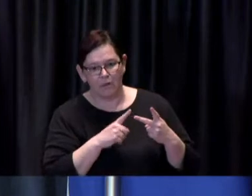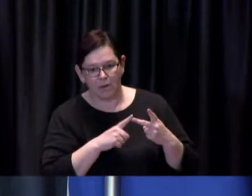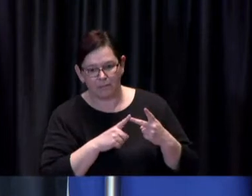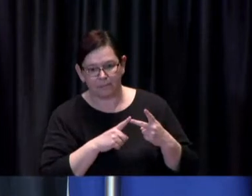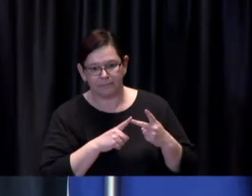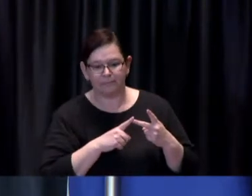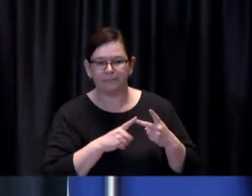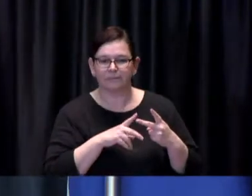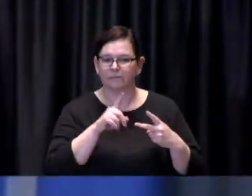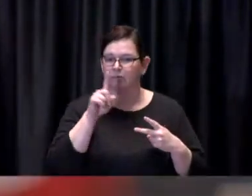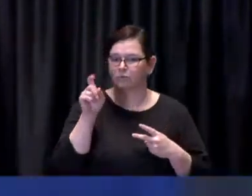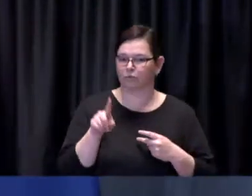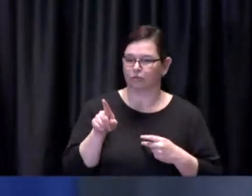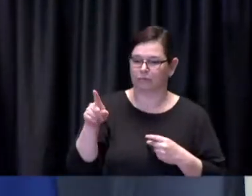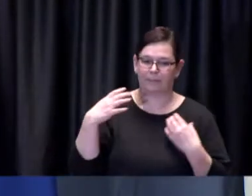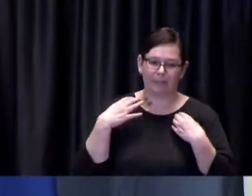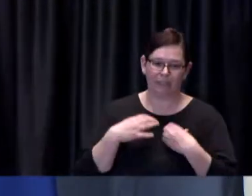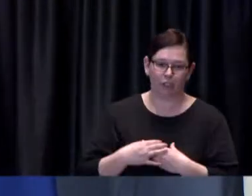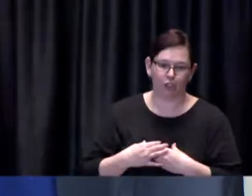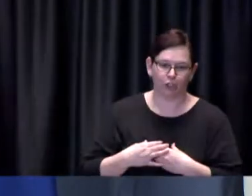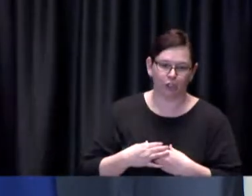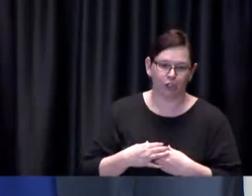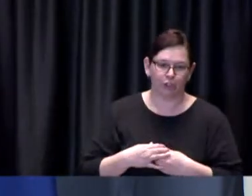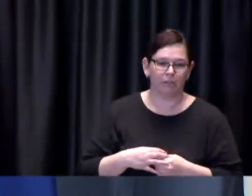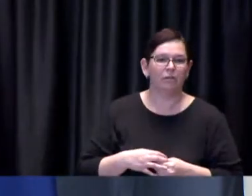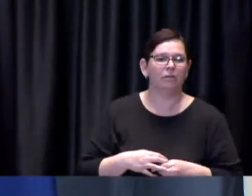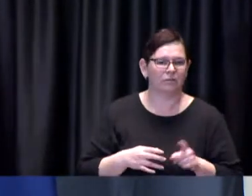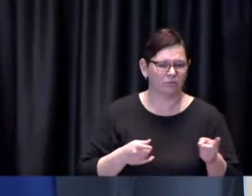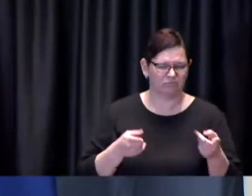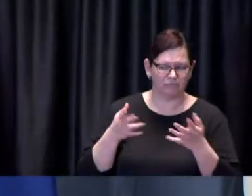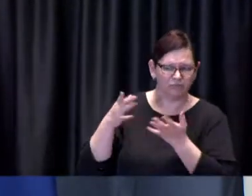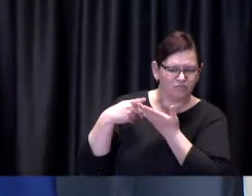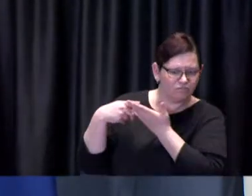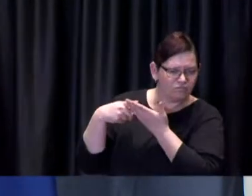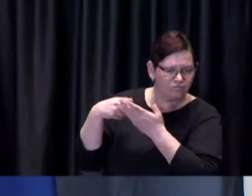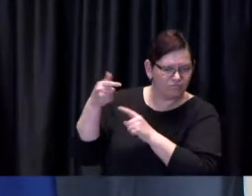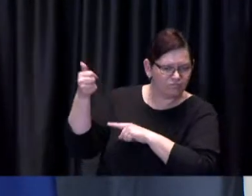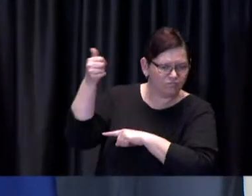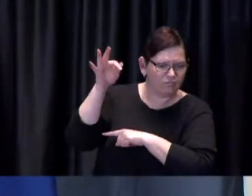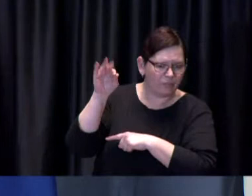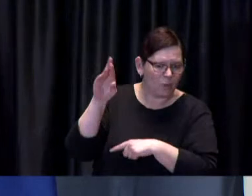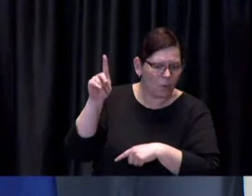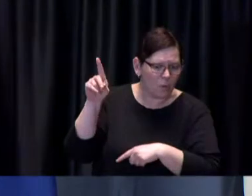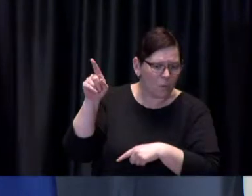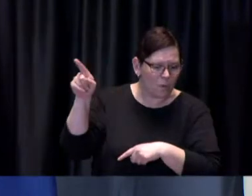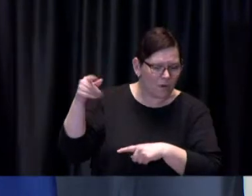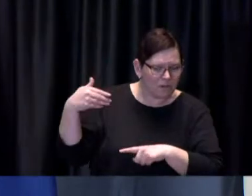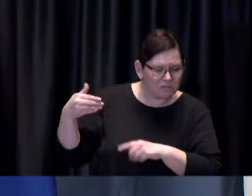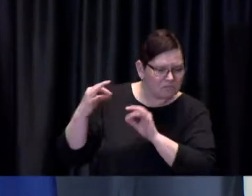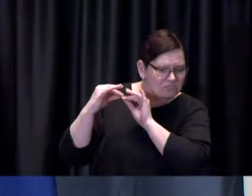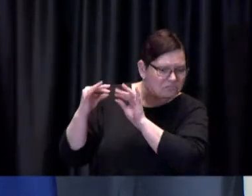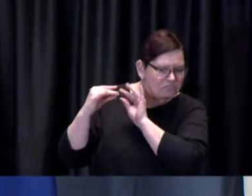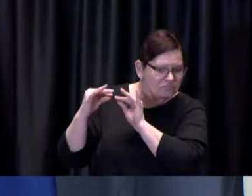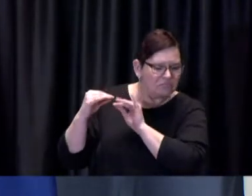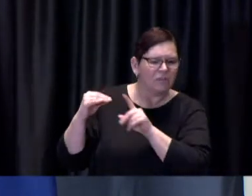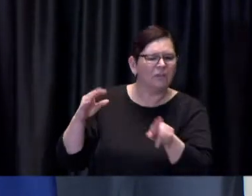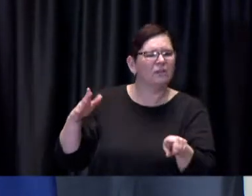talk to the Premier and others more than anybody else as of Monday the province has received 320,000